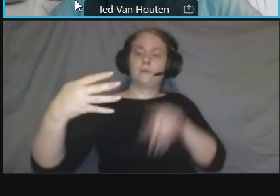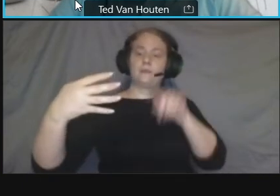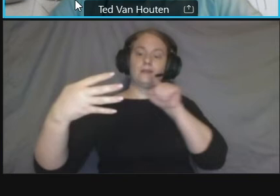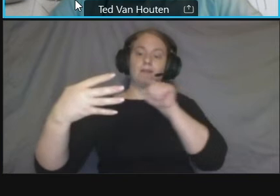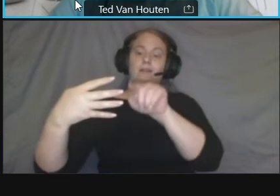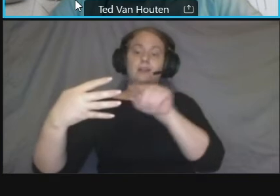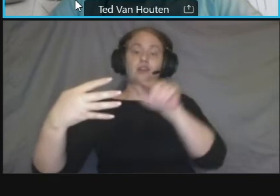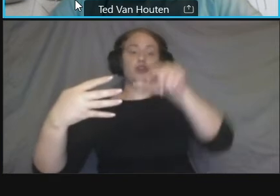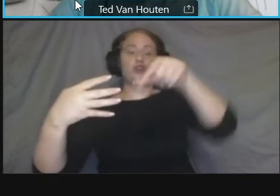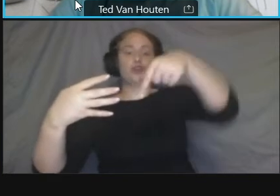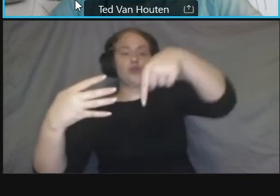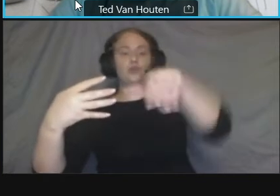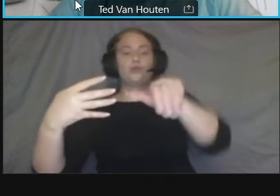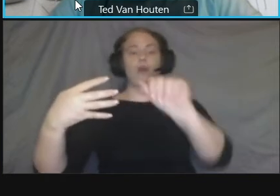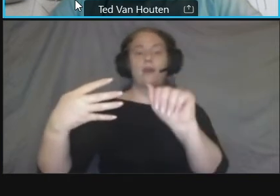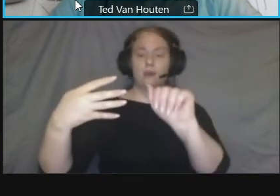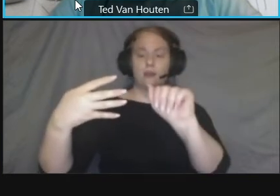put your question to all panelists